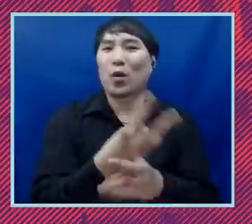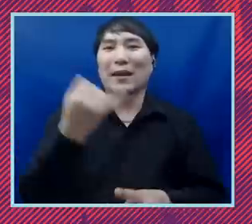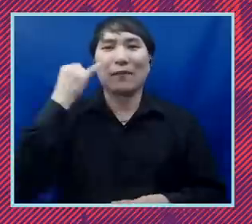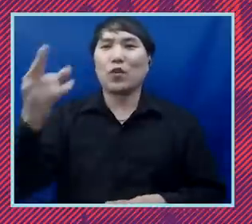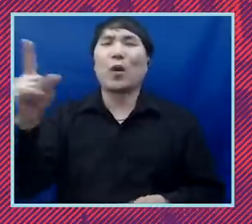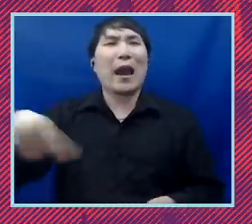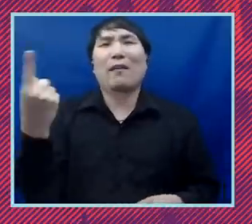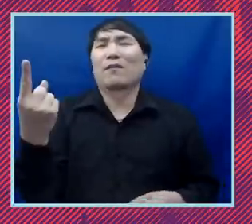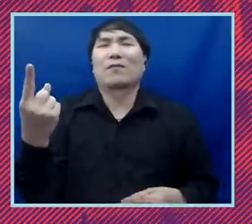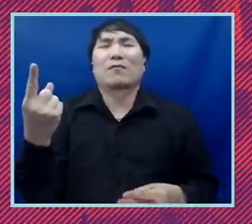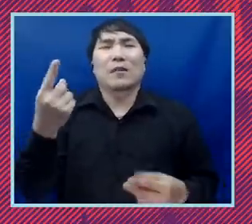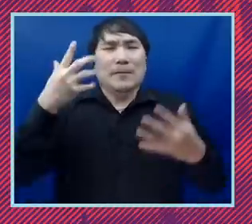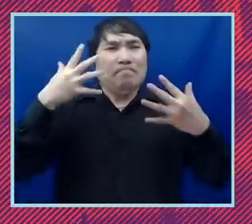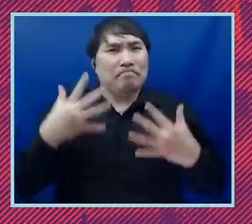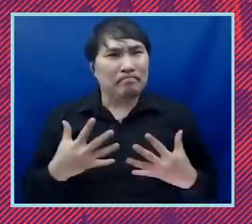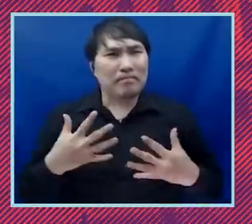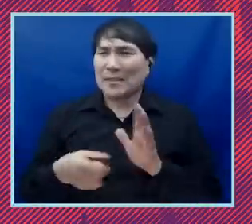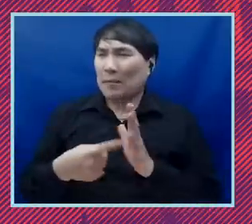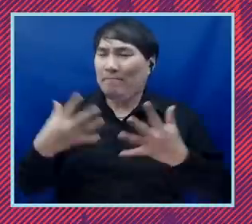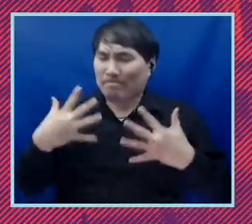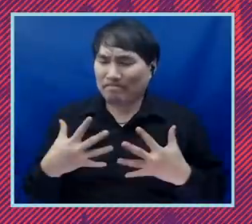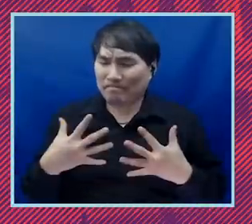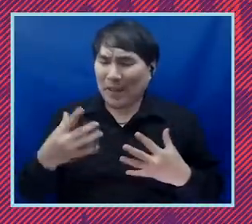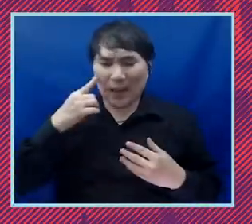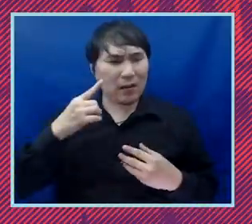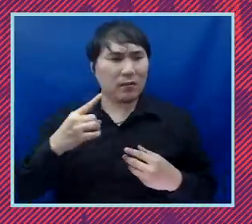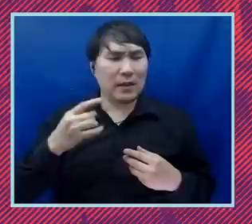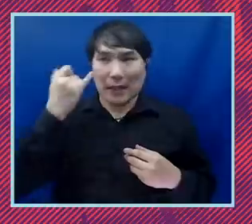i want you to think about what the world would look like if we didn't exist